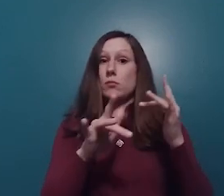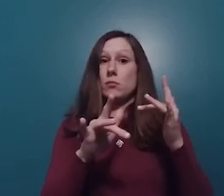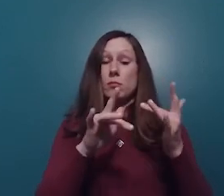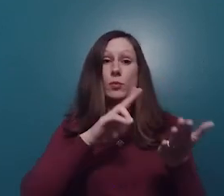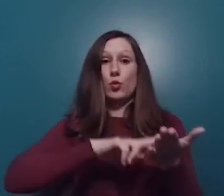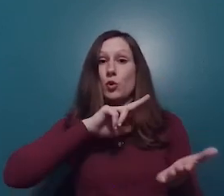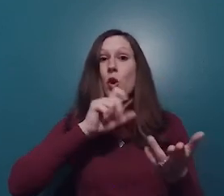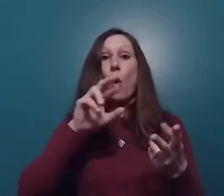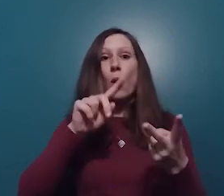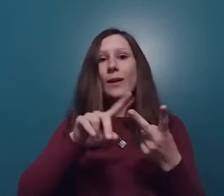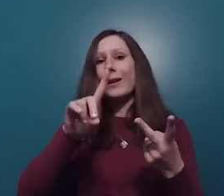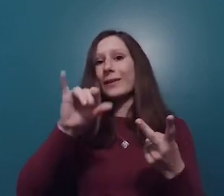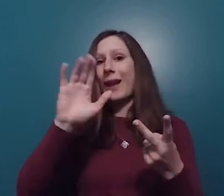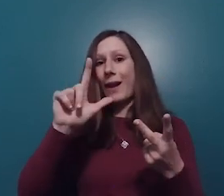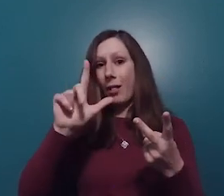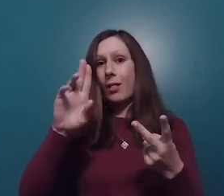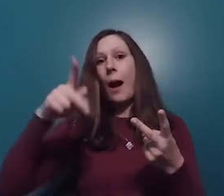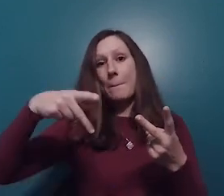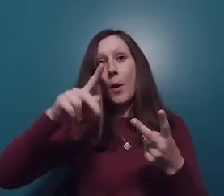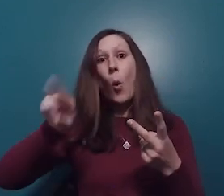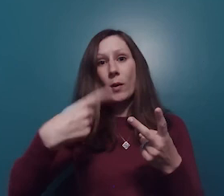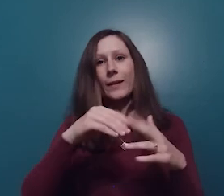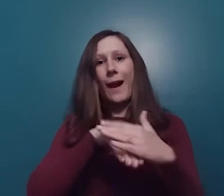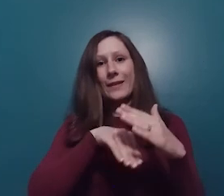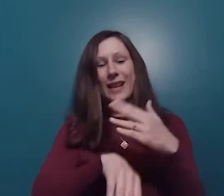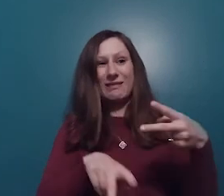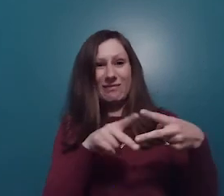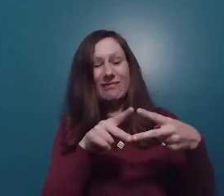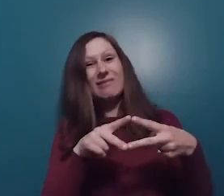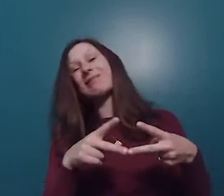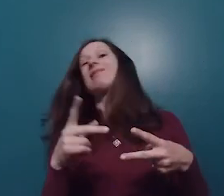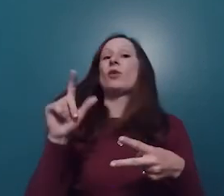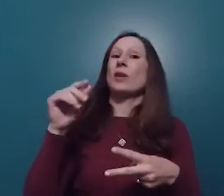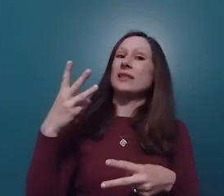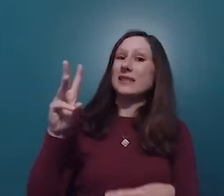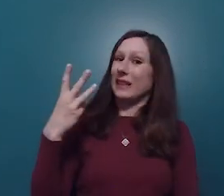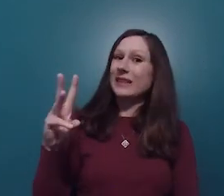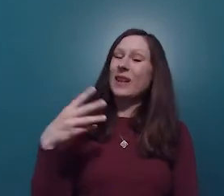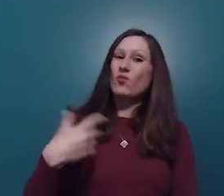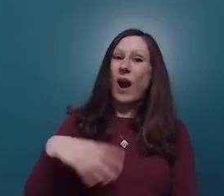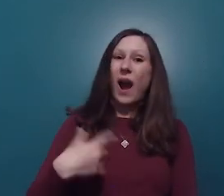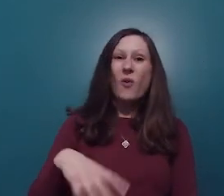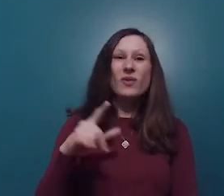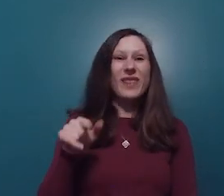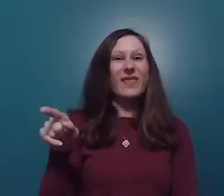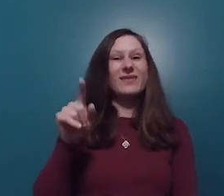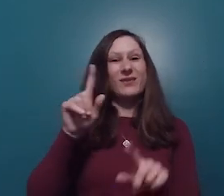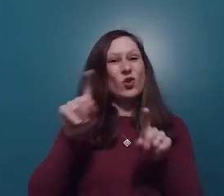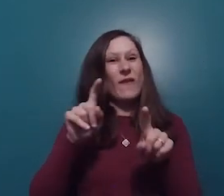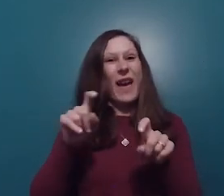subscriptions or dial-up only access according to American Community survey data. 2016.